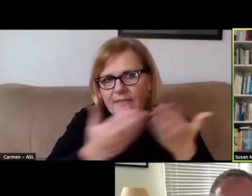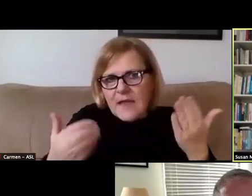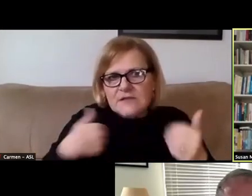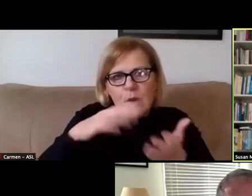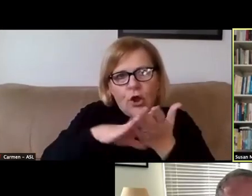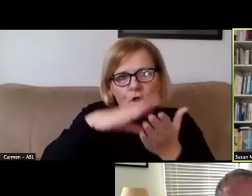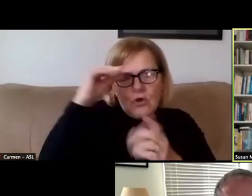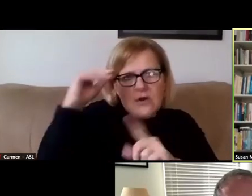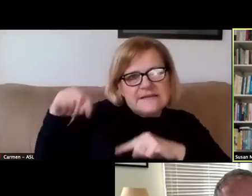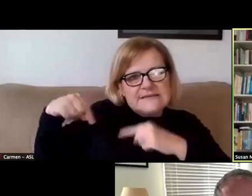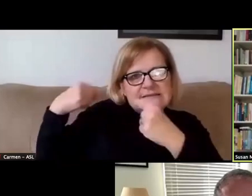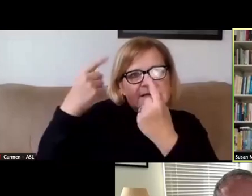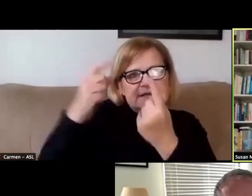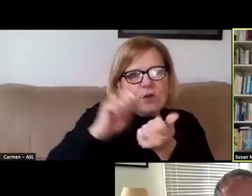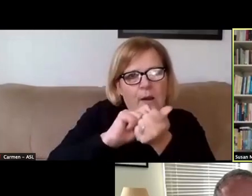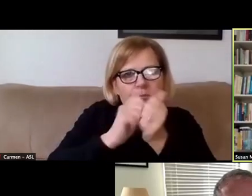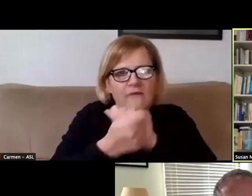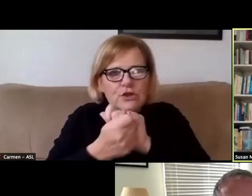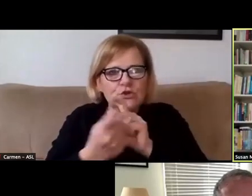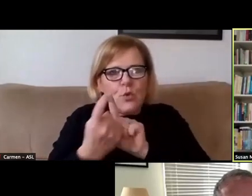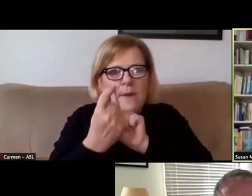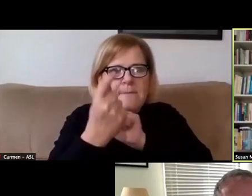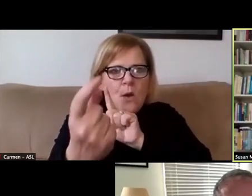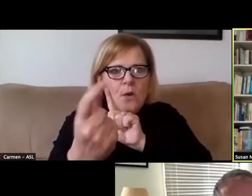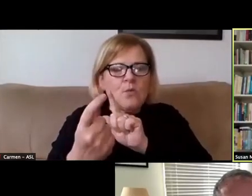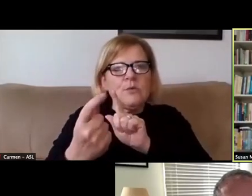since our pivot to remote instruction last fall,